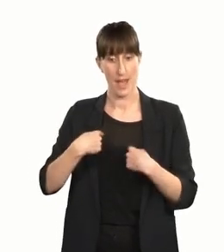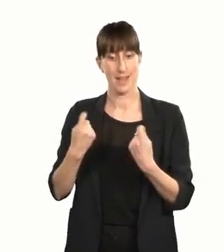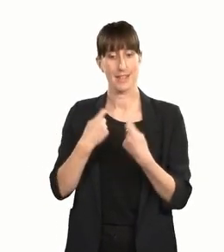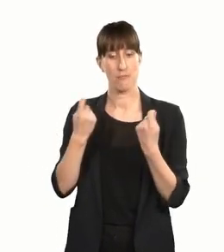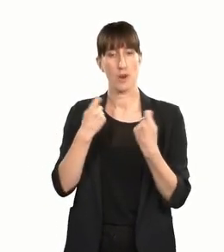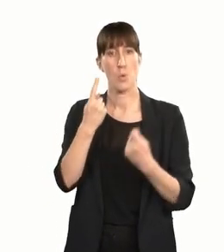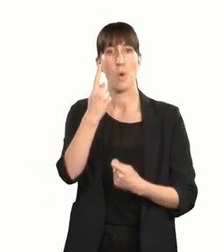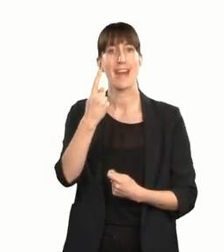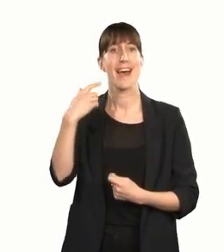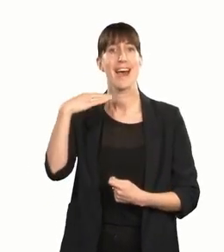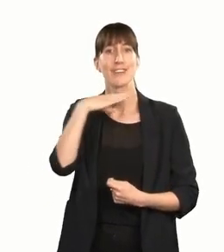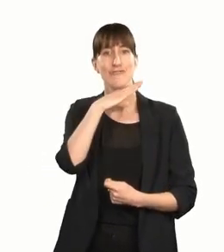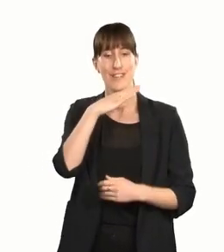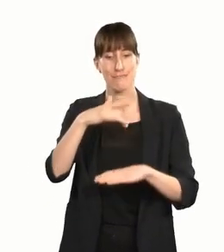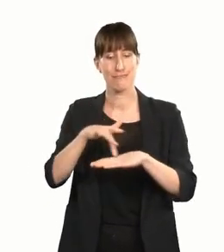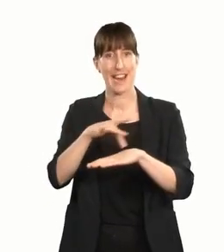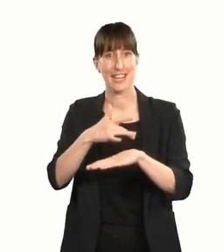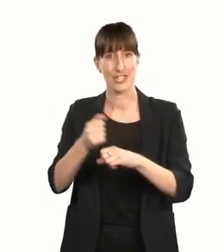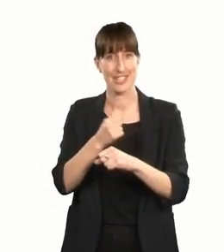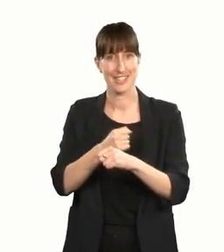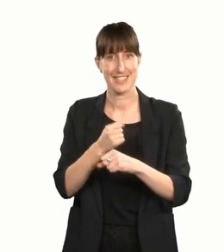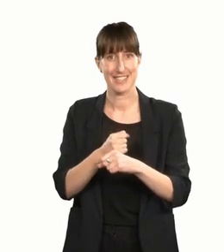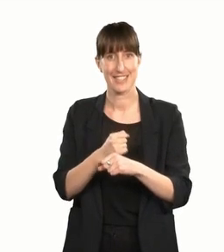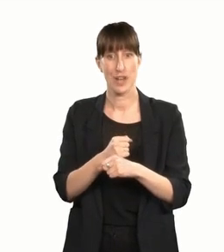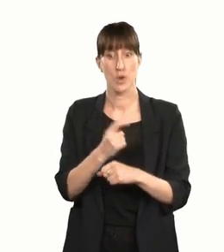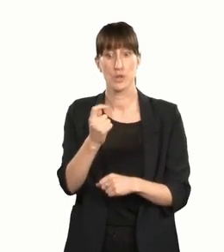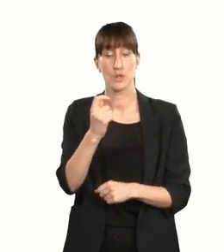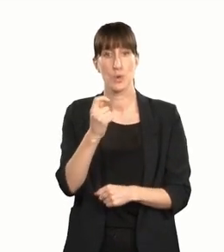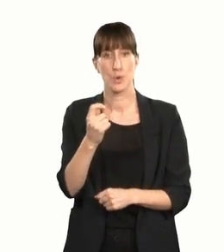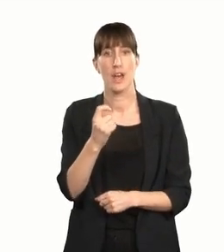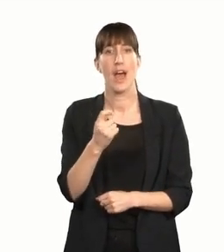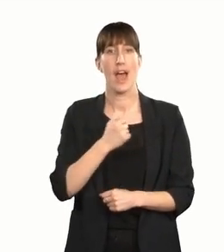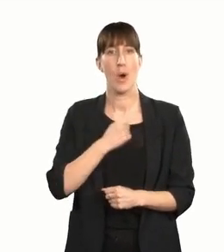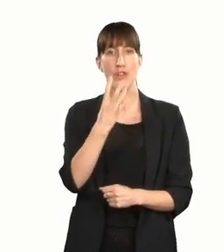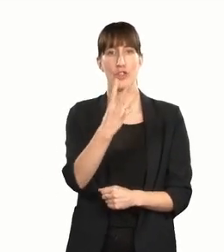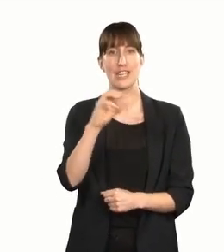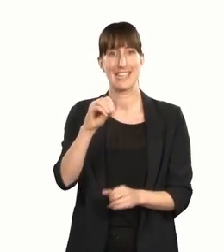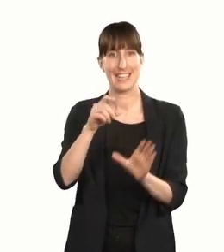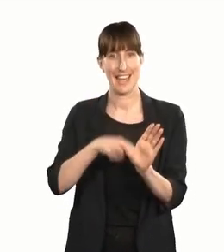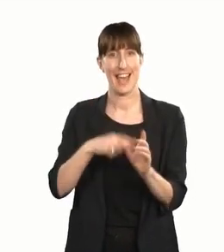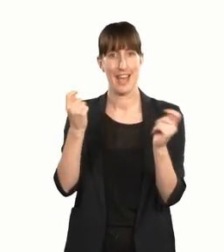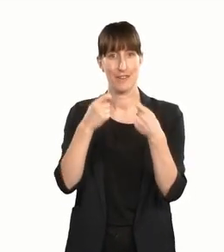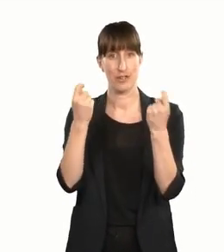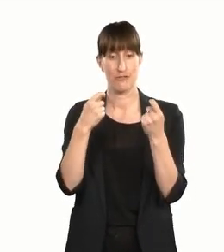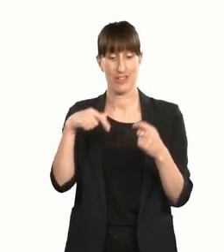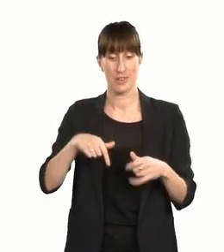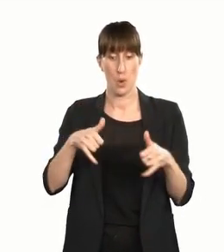our 100th production on the cusp of our 30th anniversary in 2021. So with this award we are certainly